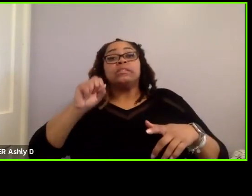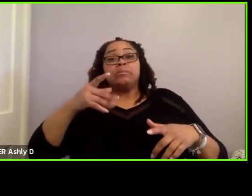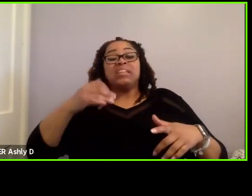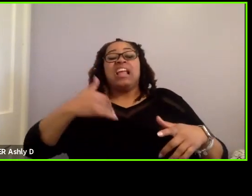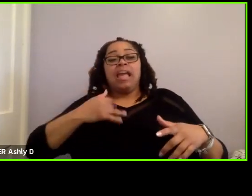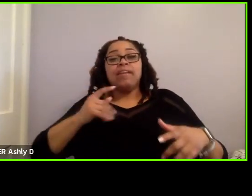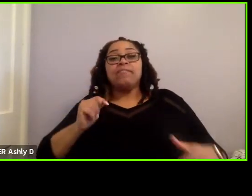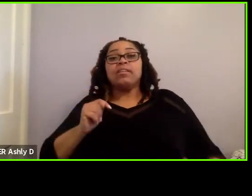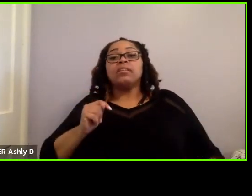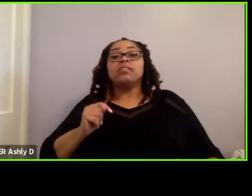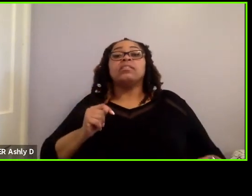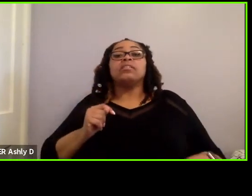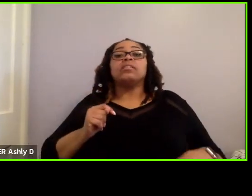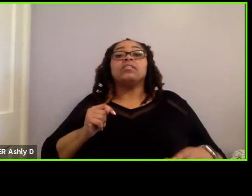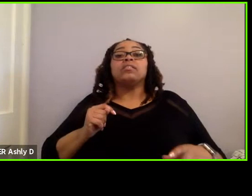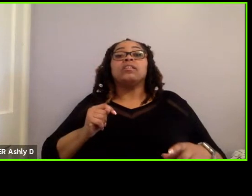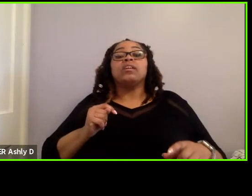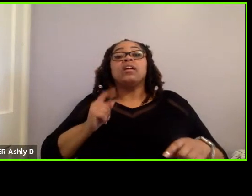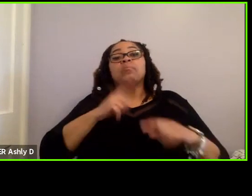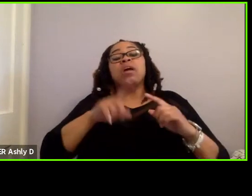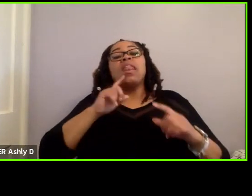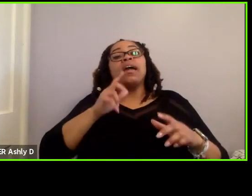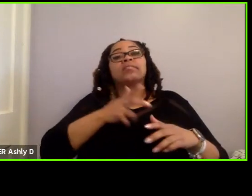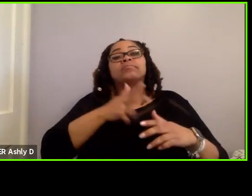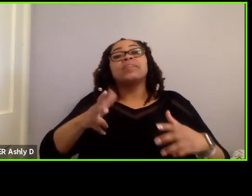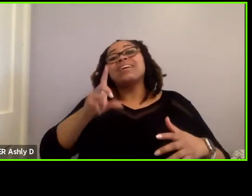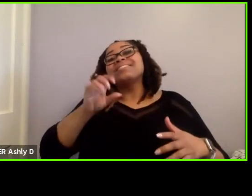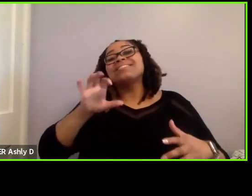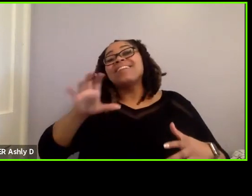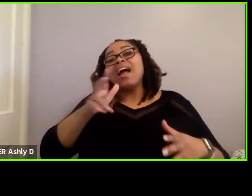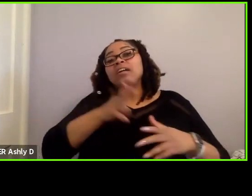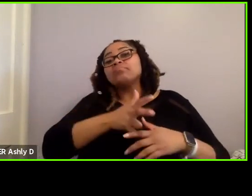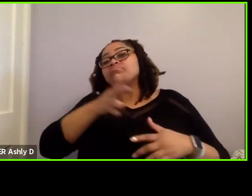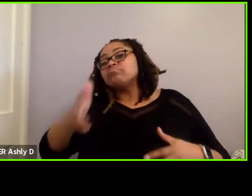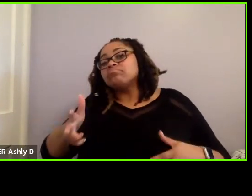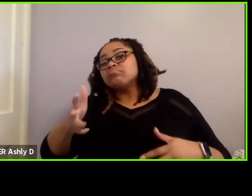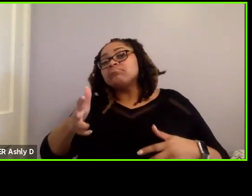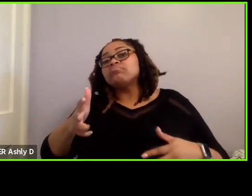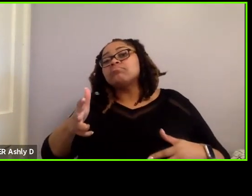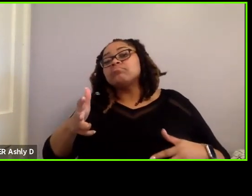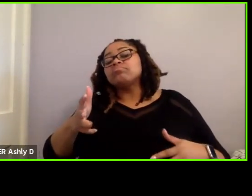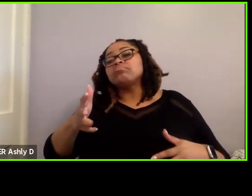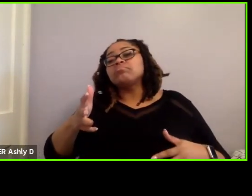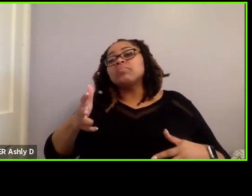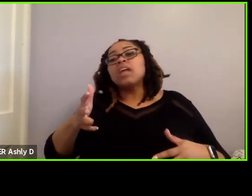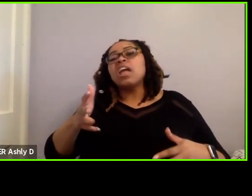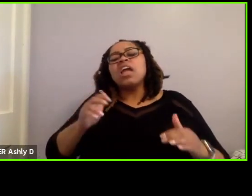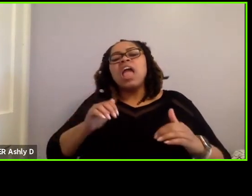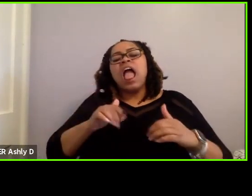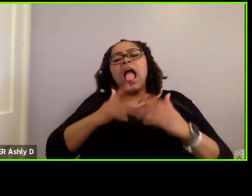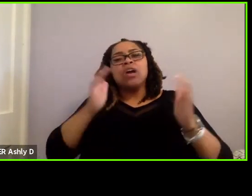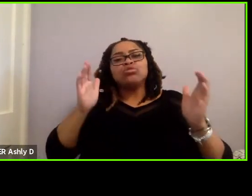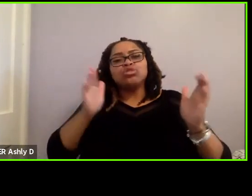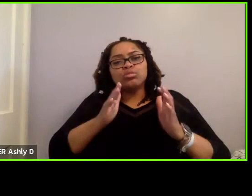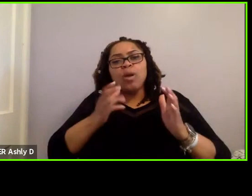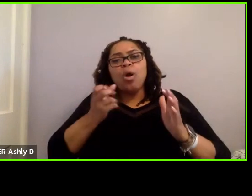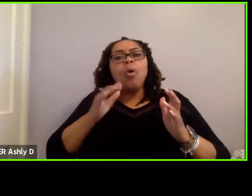it. As far as like a docking station or securement station, how small or how much would that